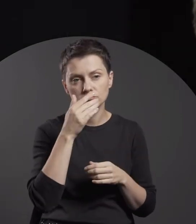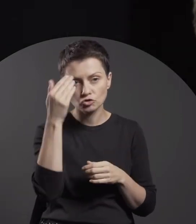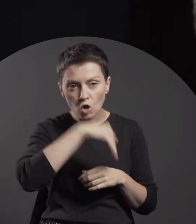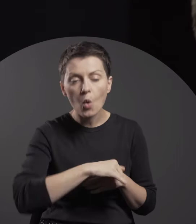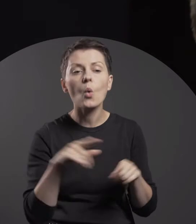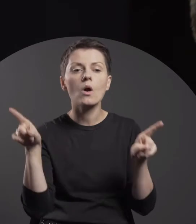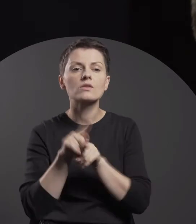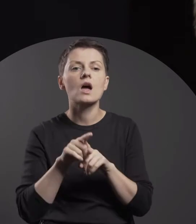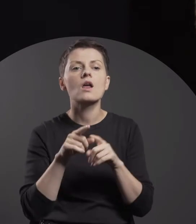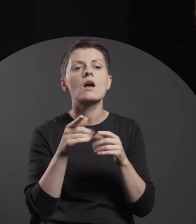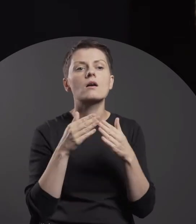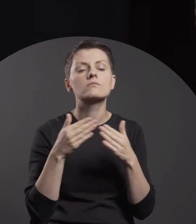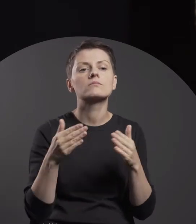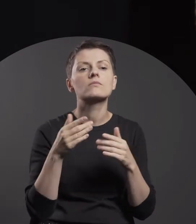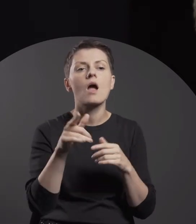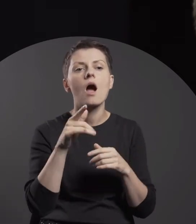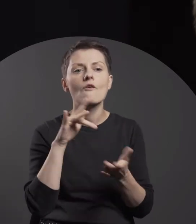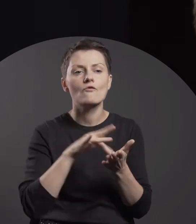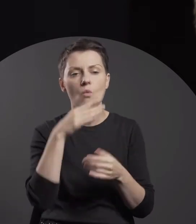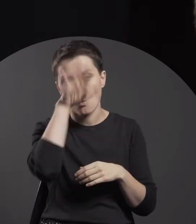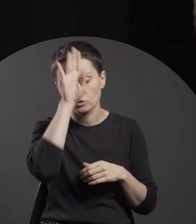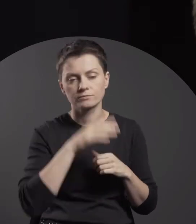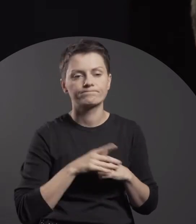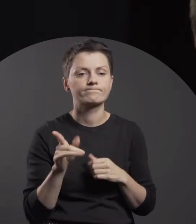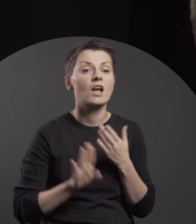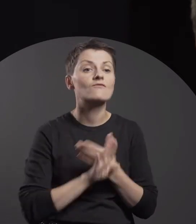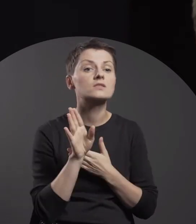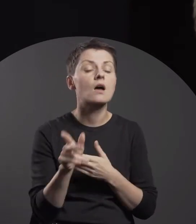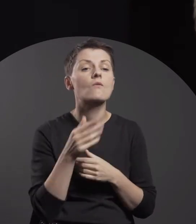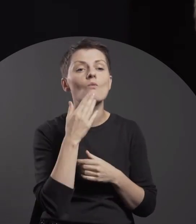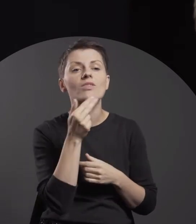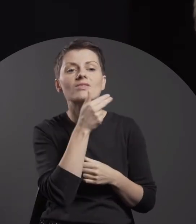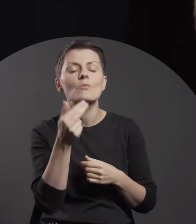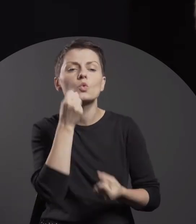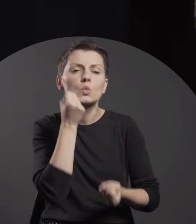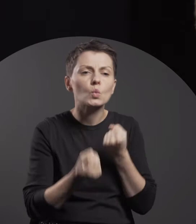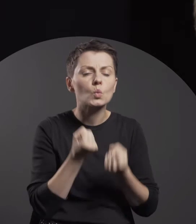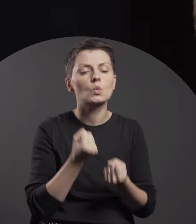of the increasingly more difficult relation of humans with nature.